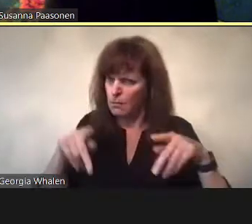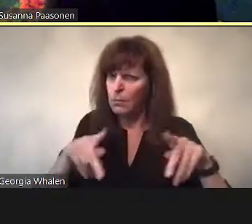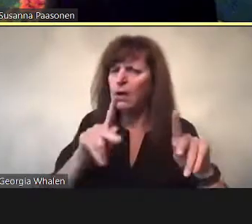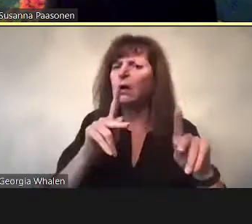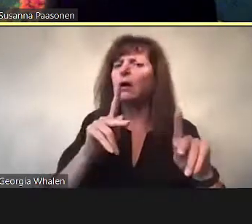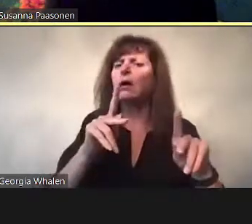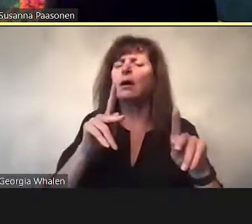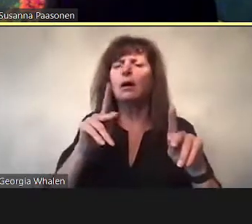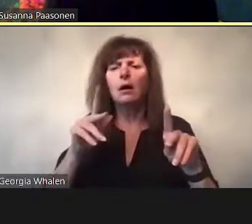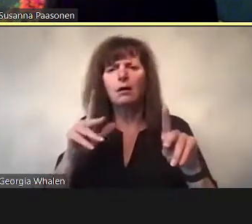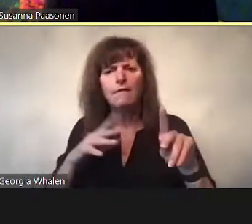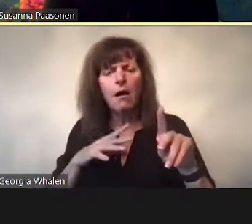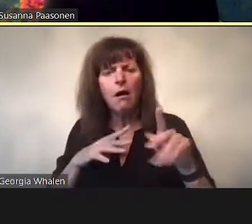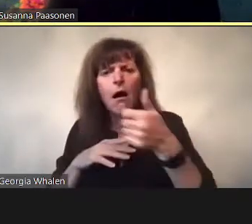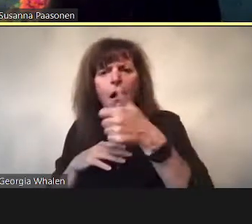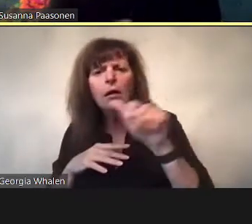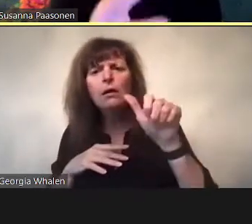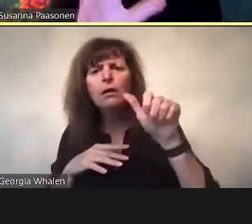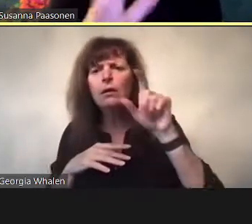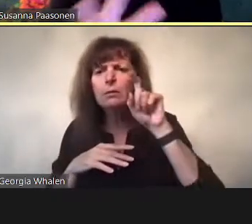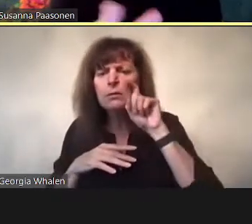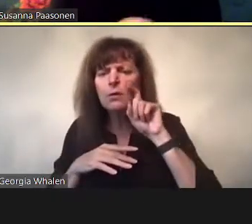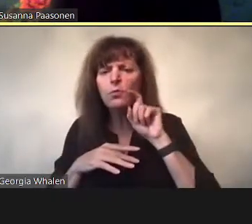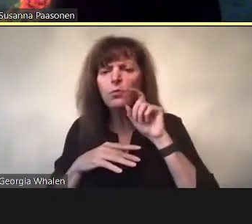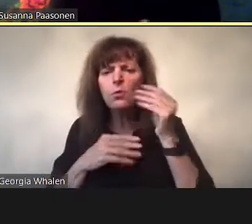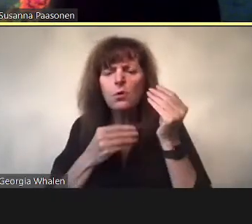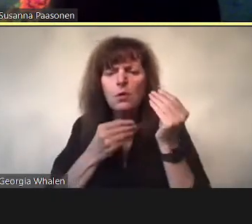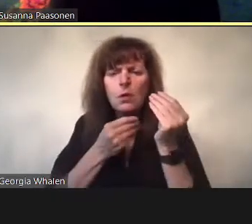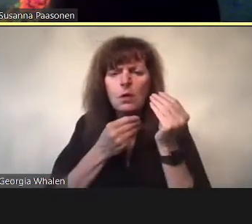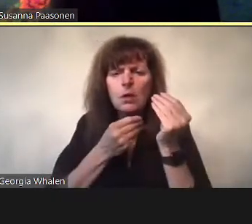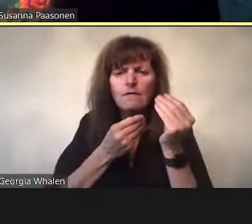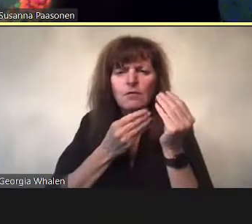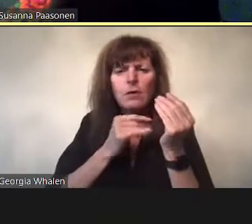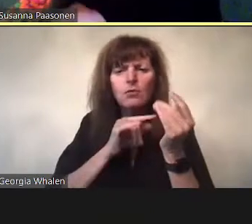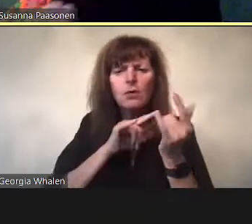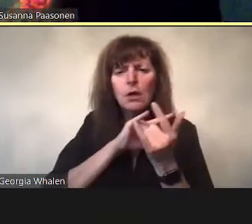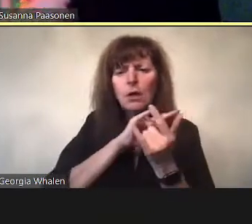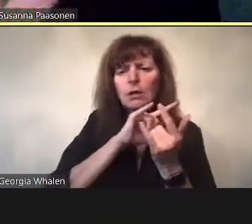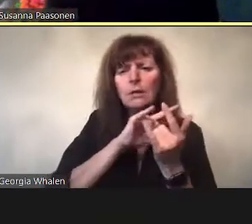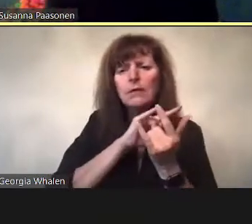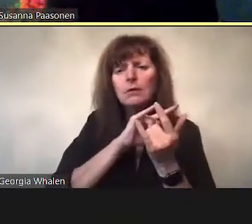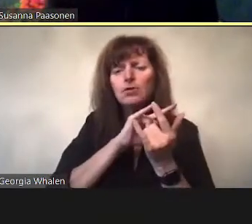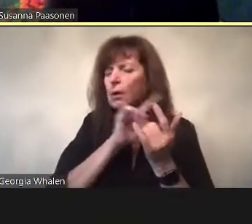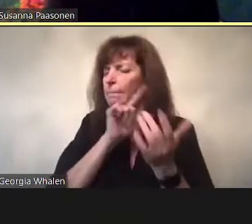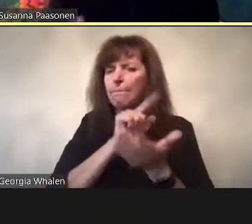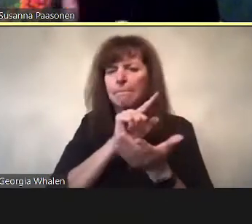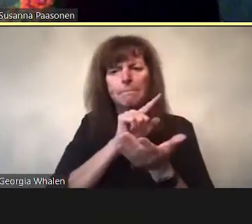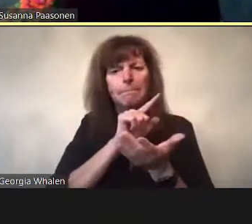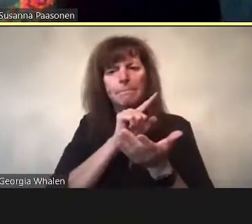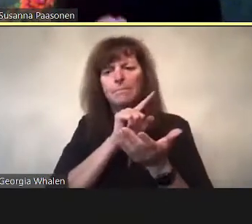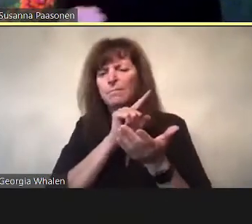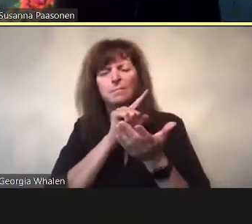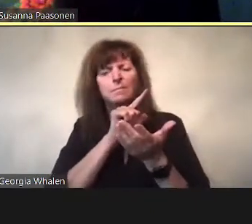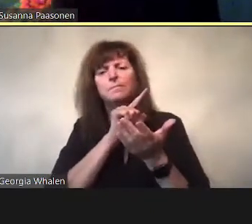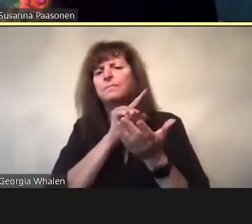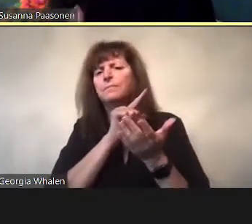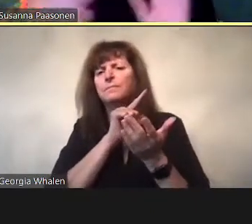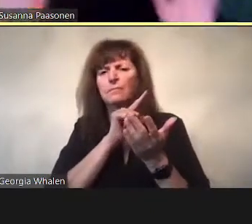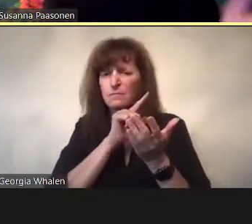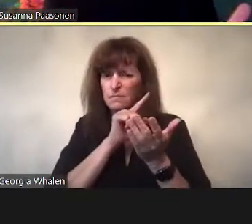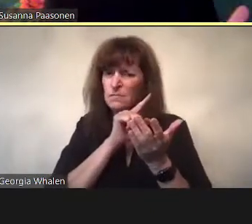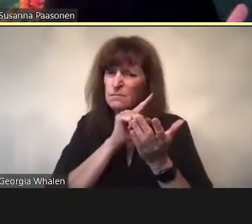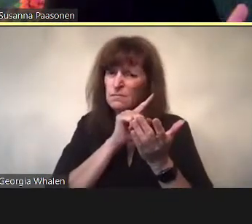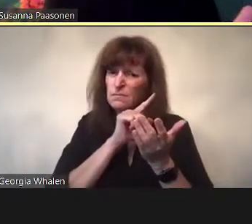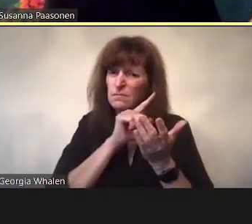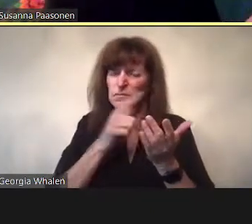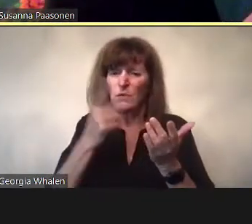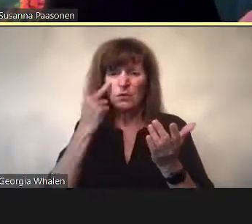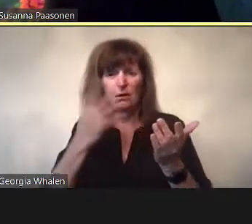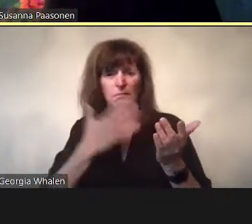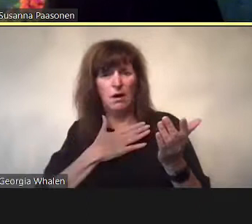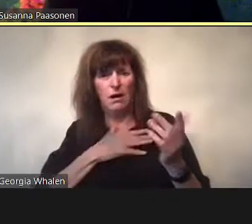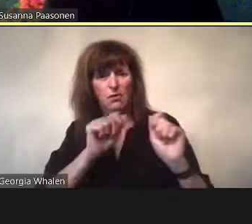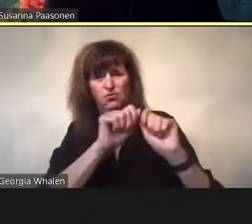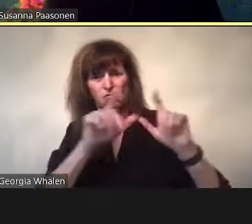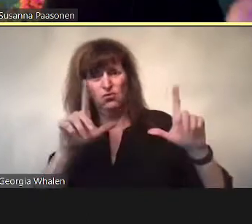here we can also see the broad way in which facebook acknowledges discussions on sexual exploitation.